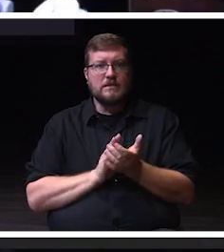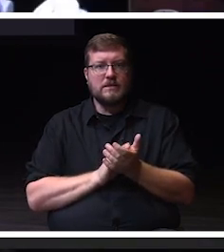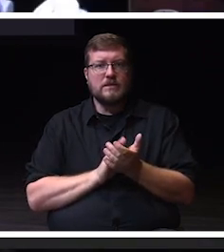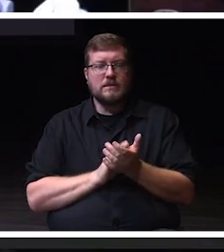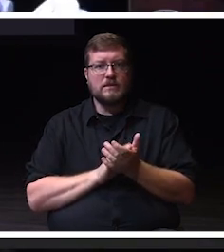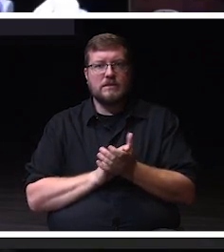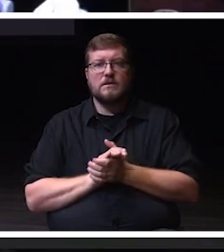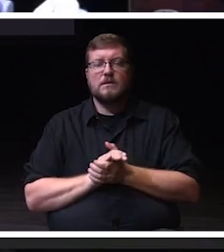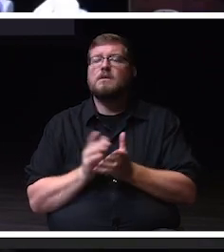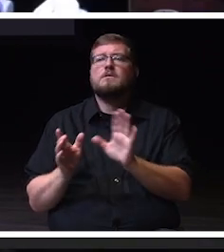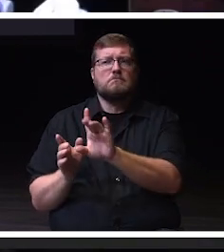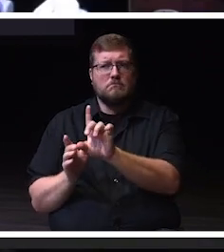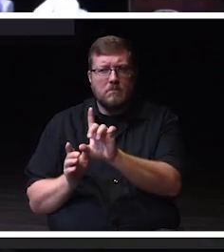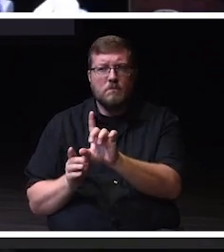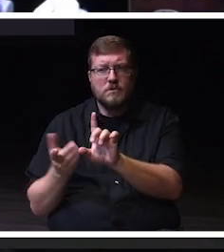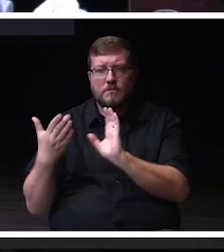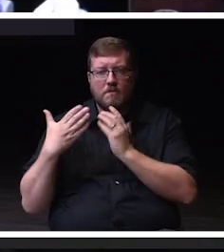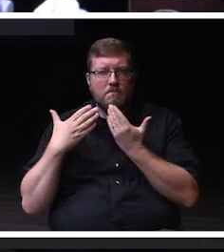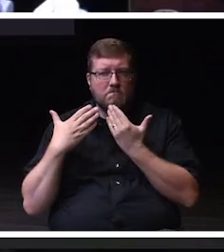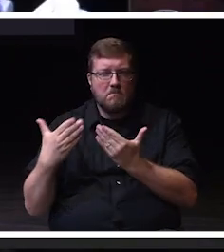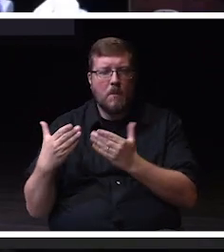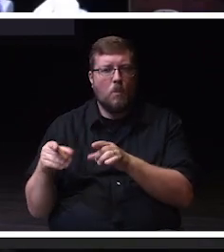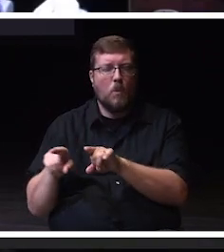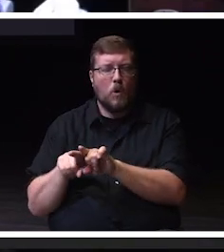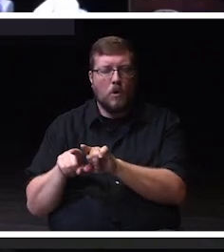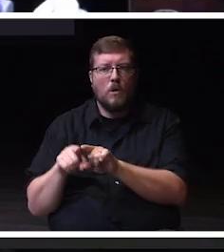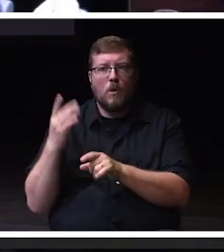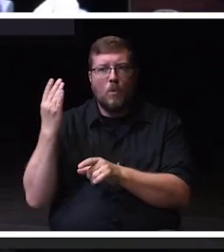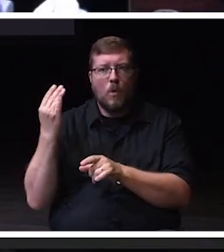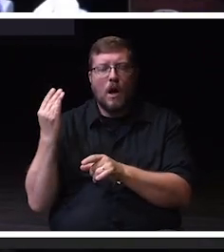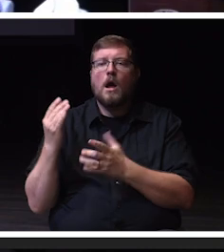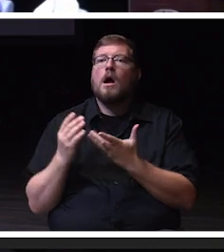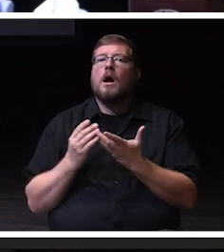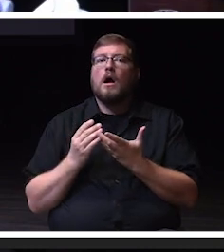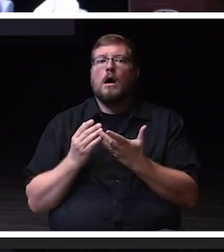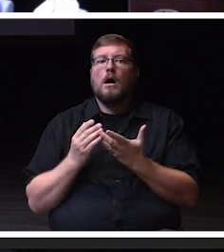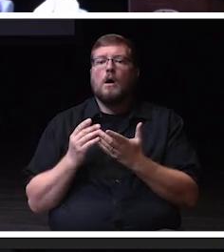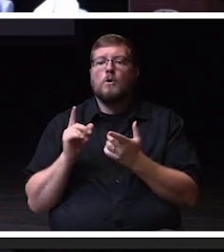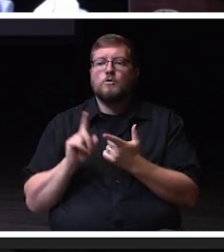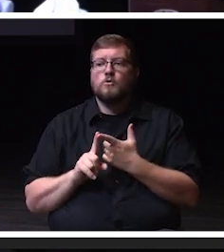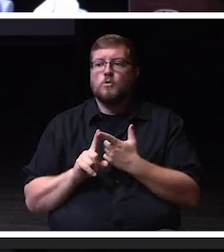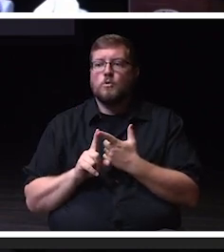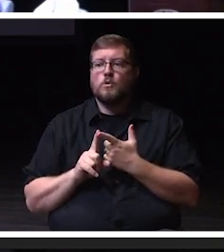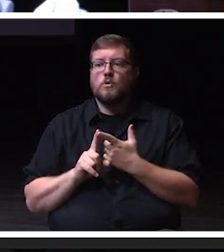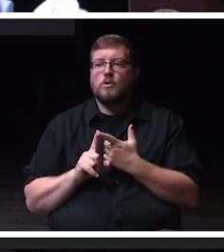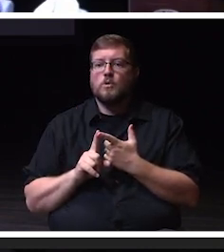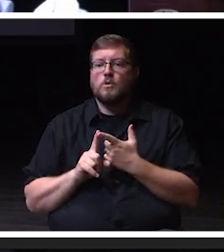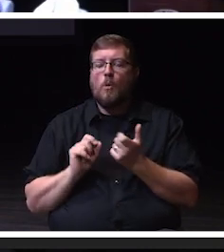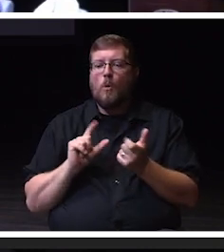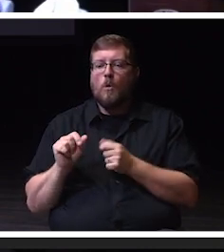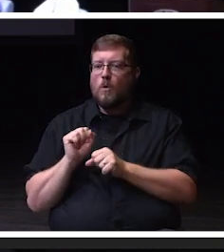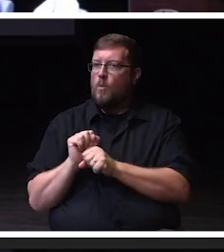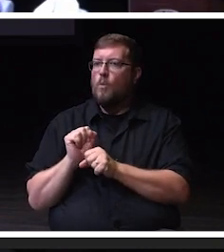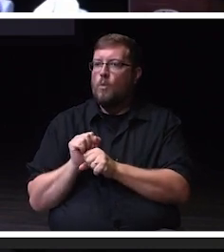Just a thank you as well to to the space and to, the work that we do with our graduate students.